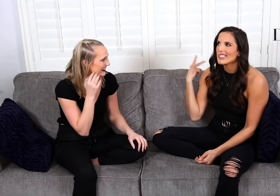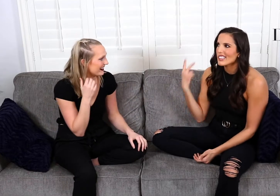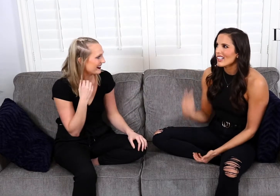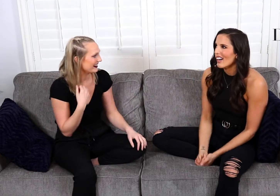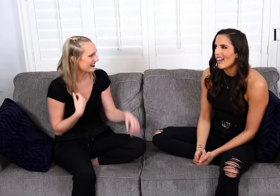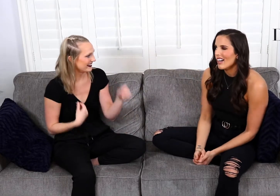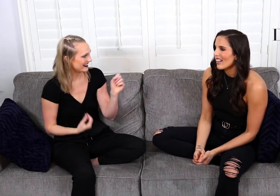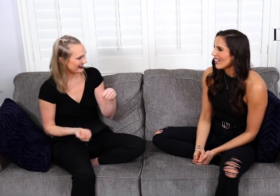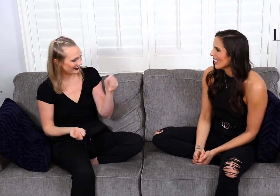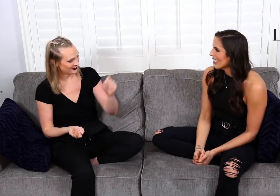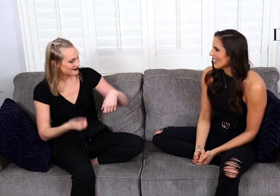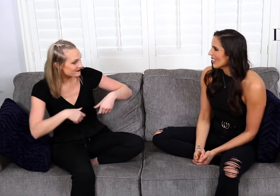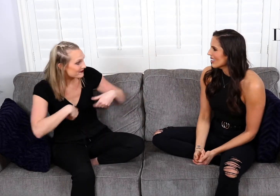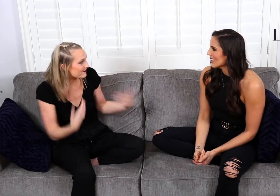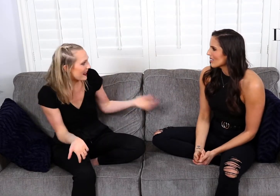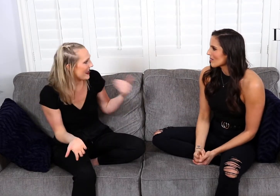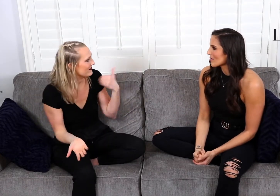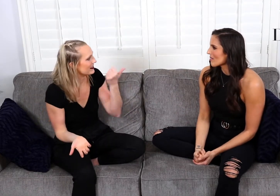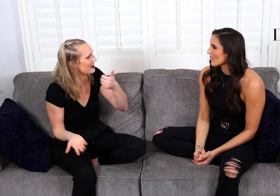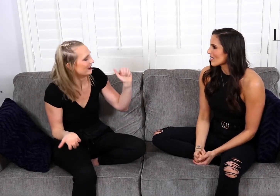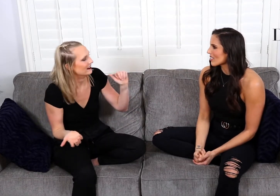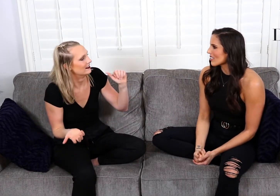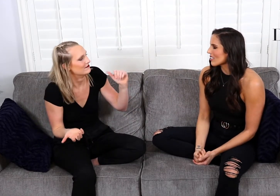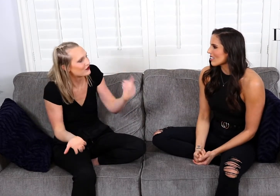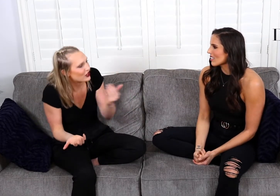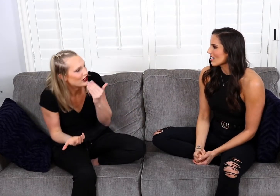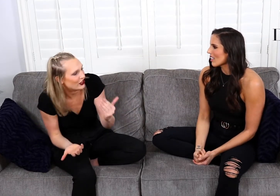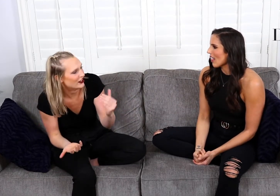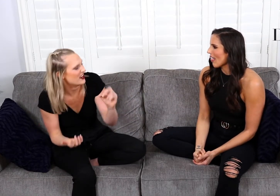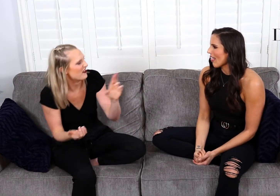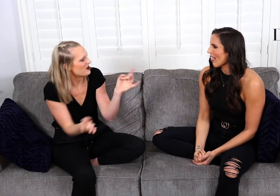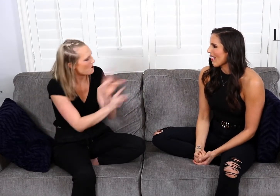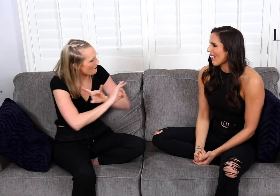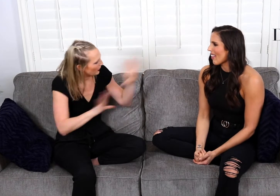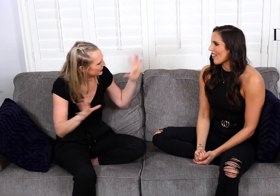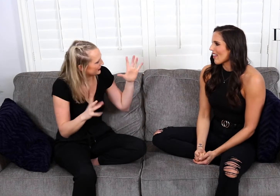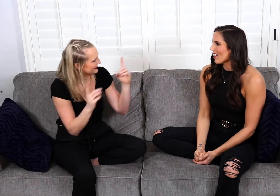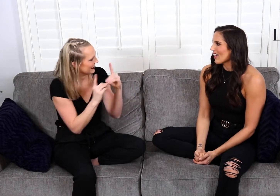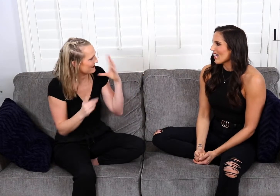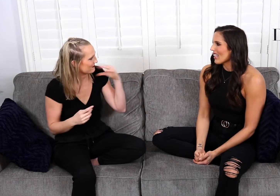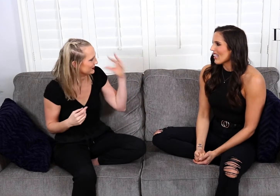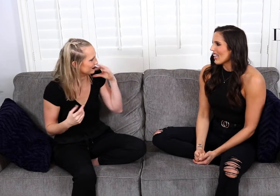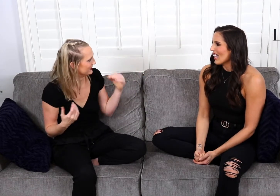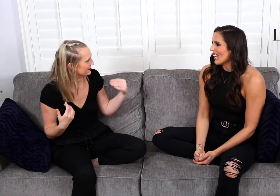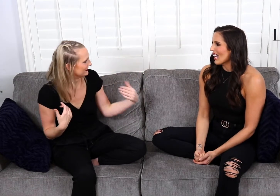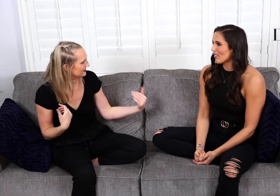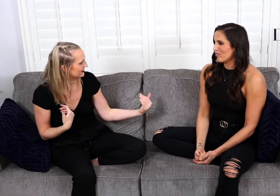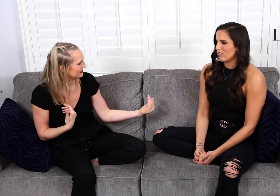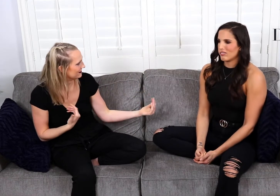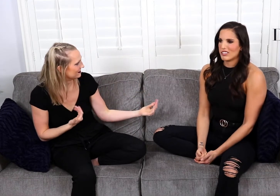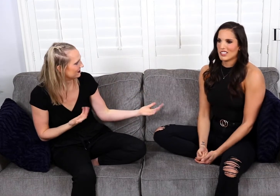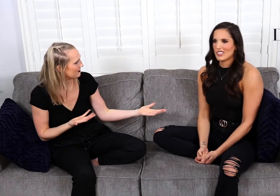Oh memories... Yes! So do you have any good or horrific dating experiences?